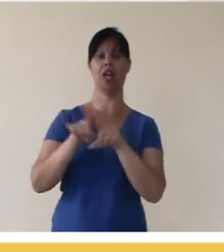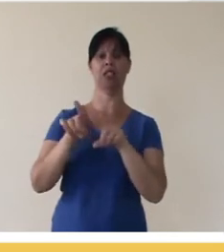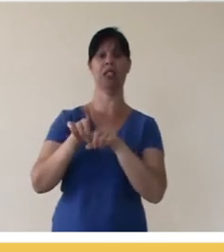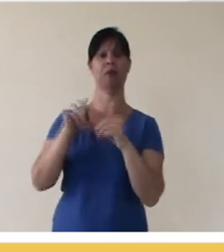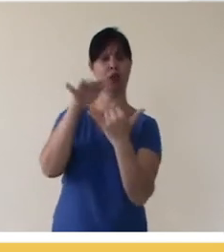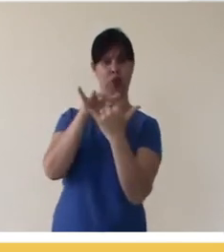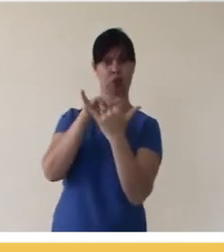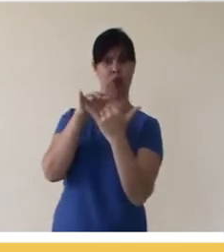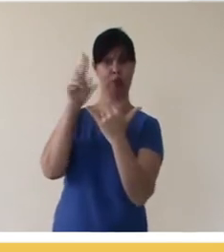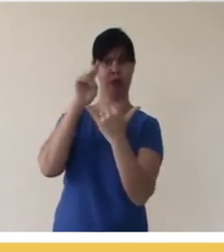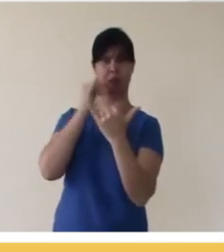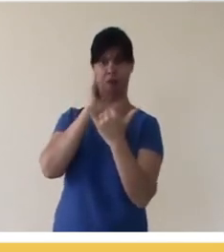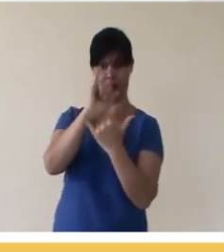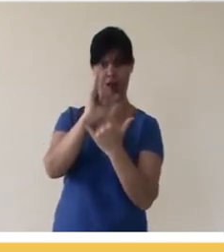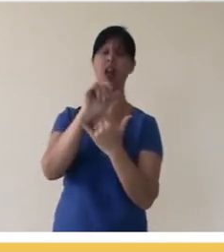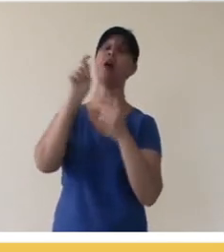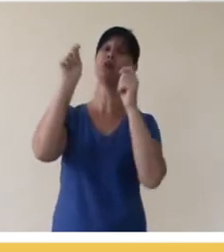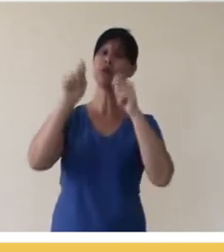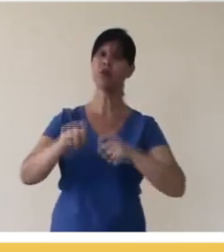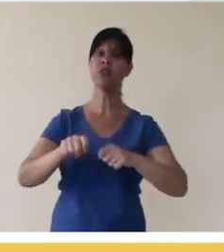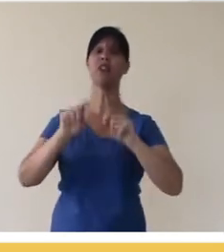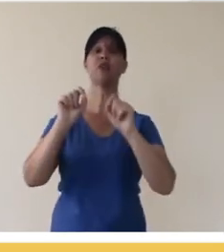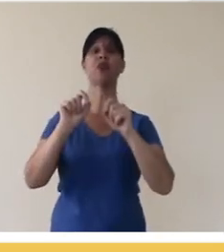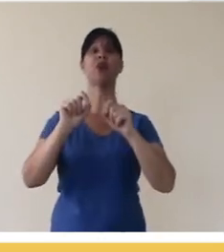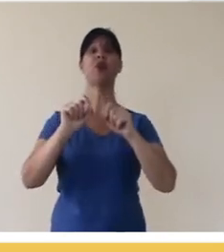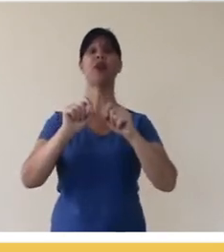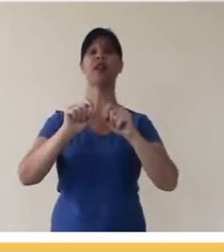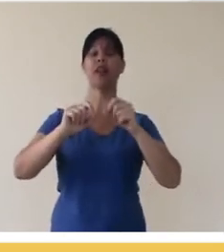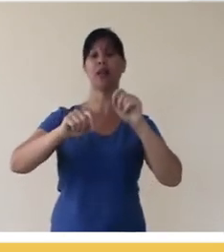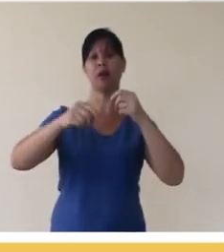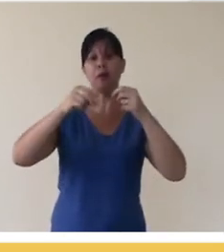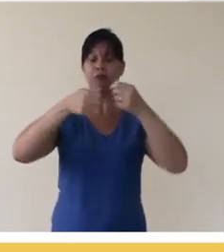I also mentioned to you, on Youtube, it is possible to place the attribution